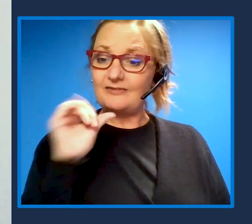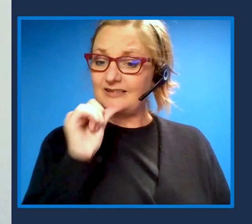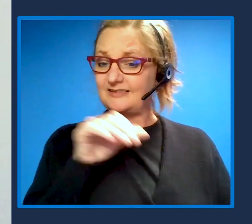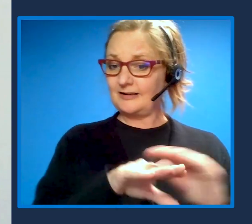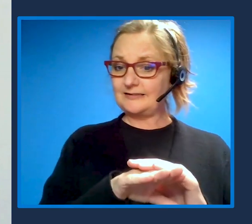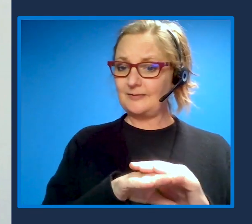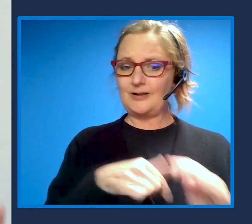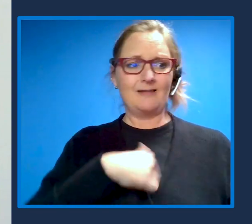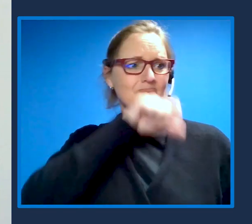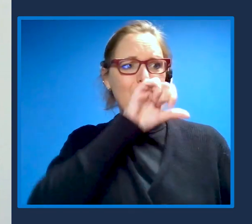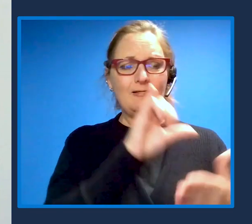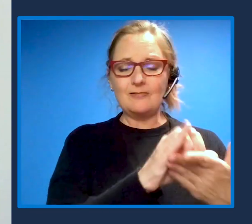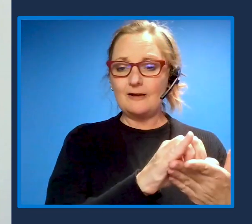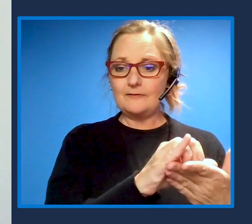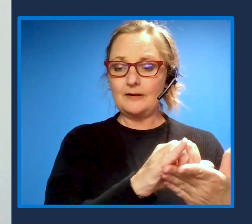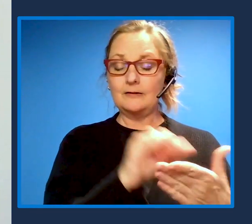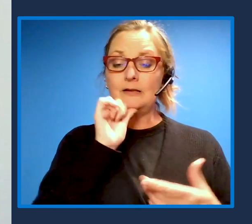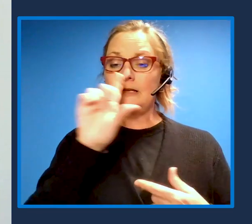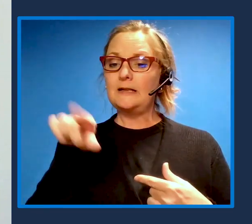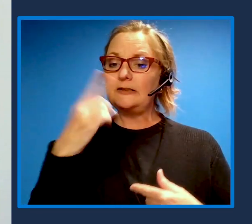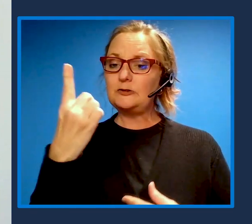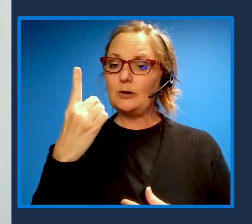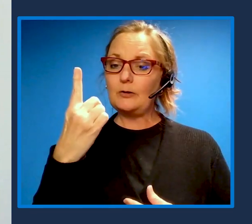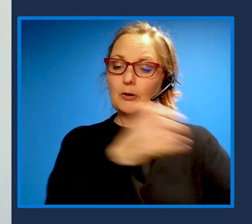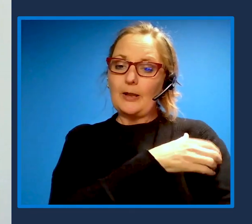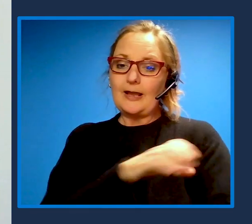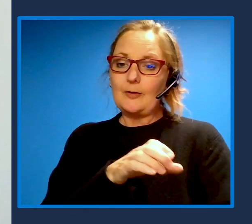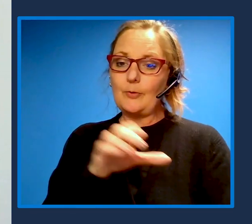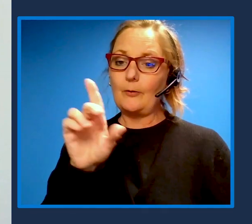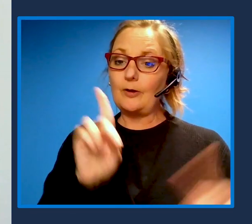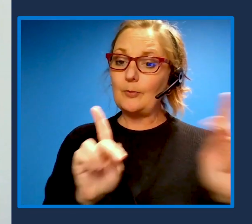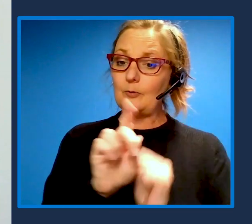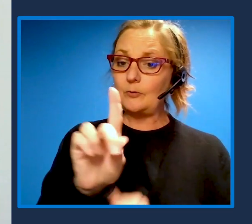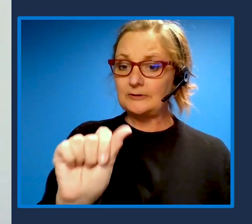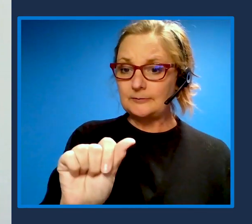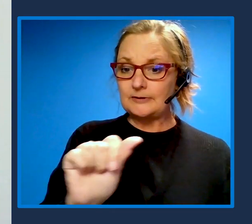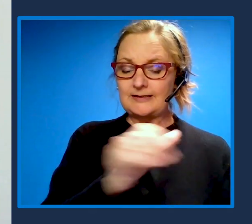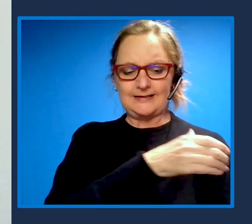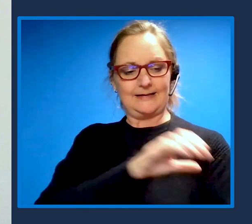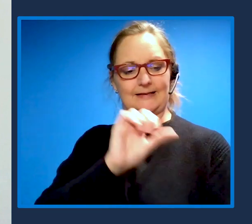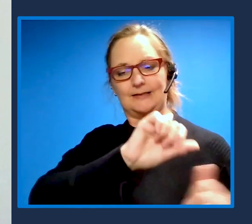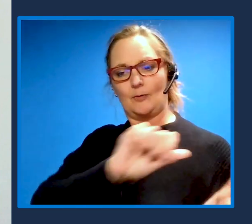how we empower people with disabilities. It's how we empower us all to be more inclusive